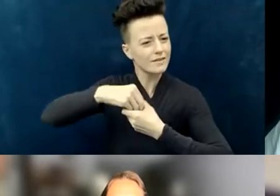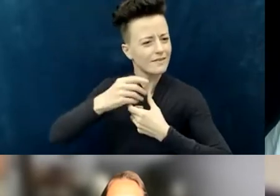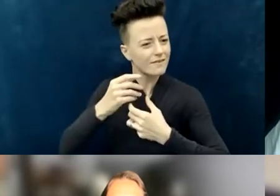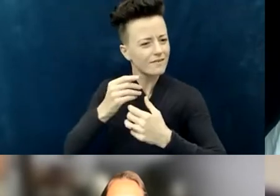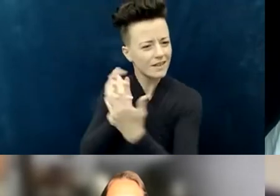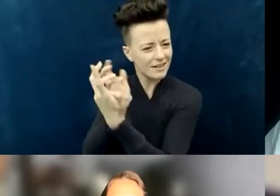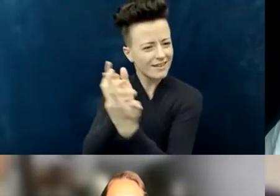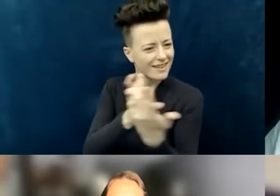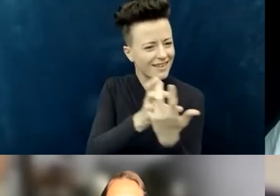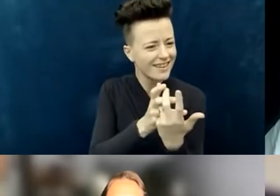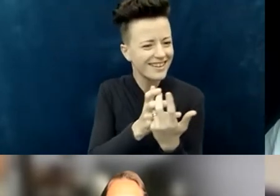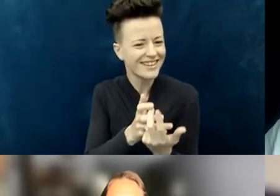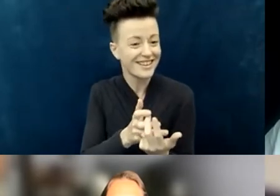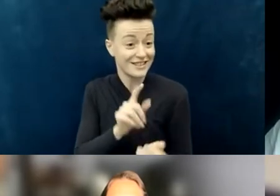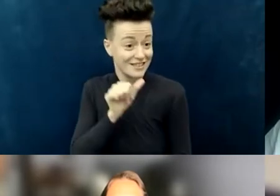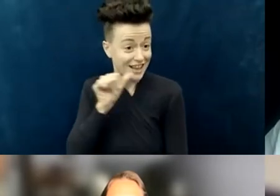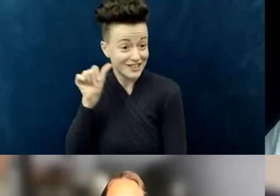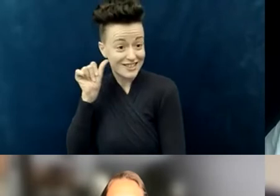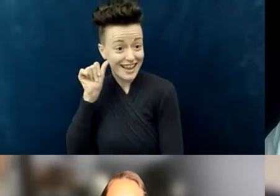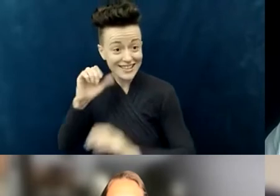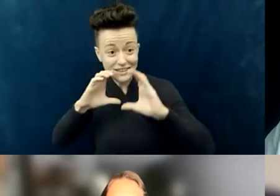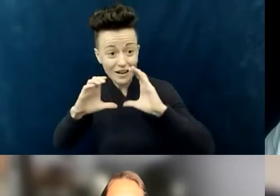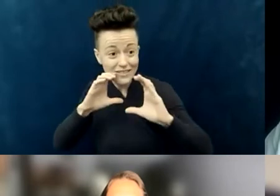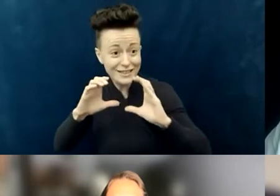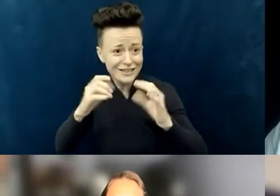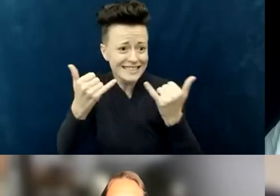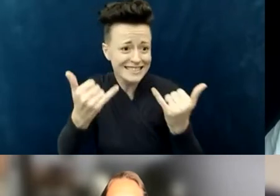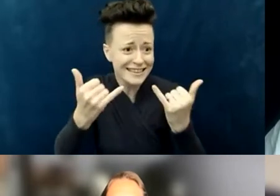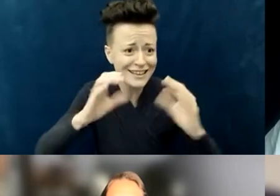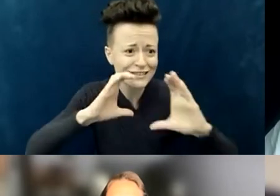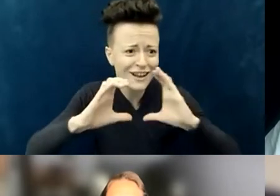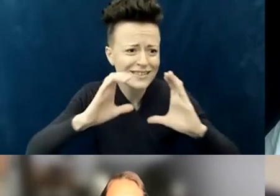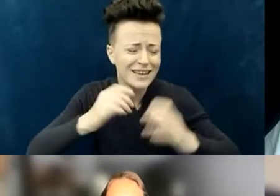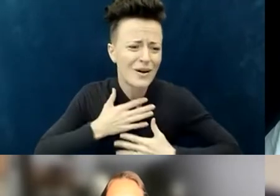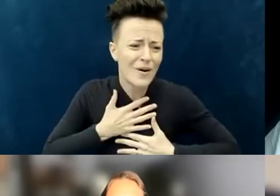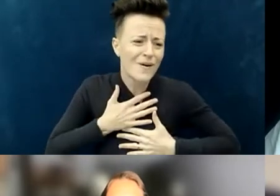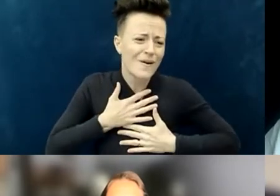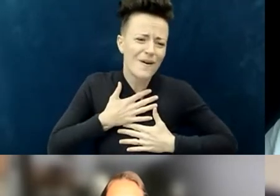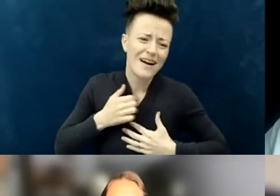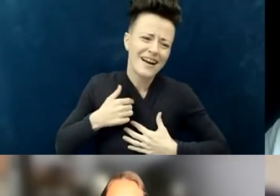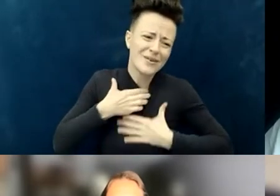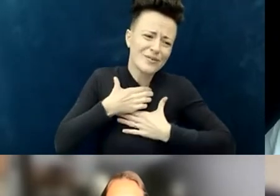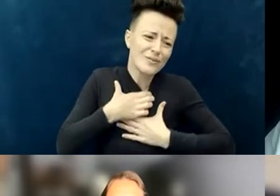yesterday and today, I could only wish that this country culturally– and the church culture here–